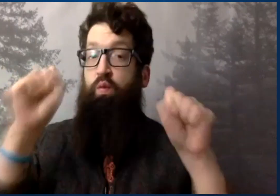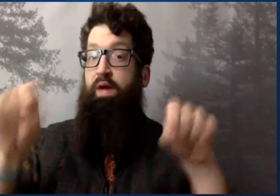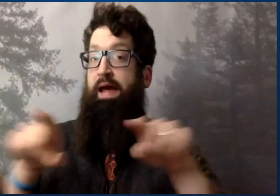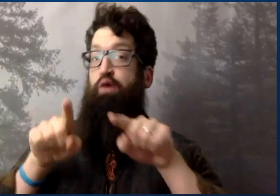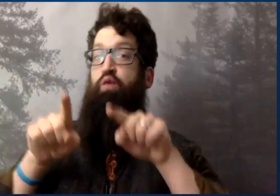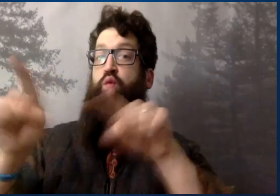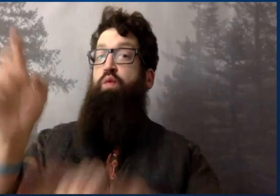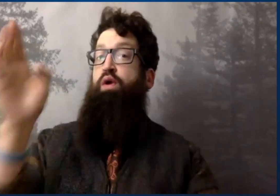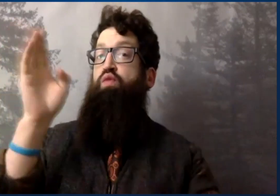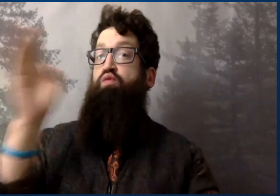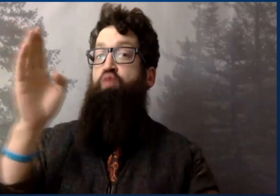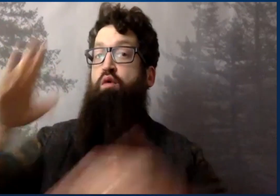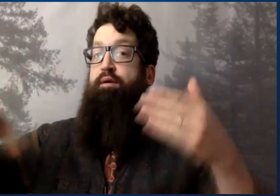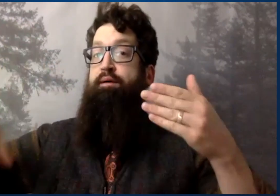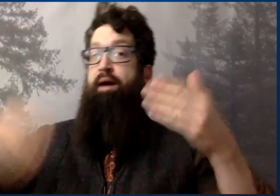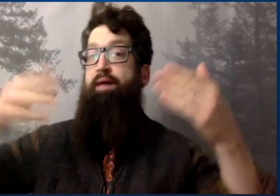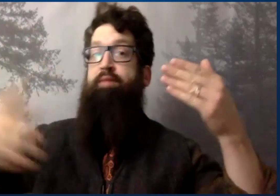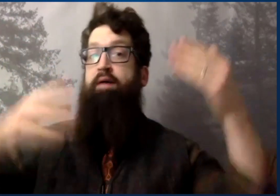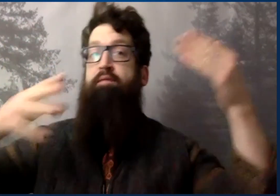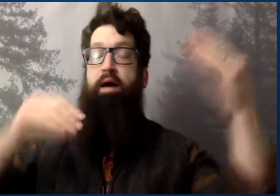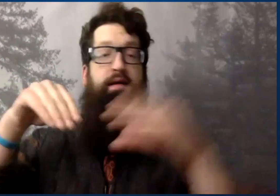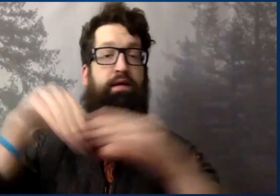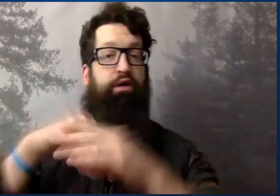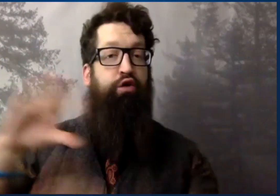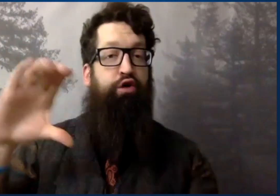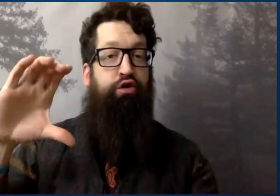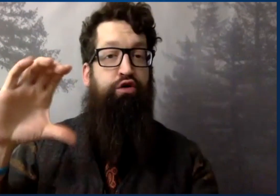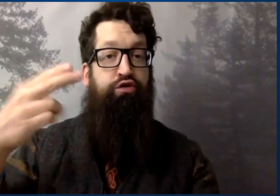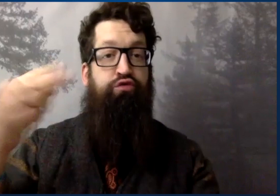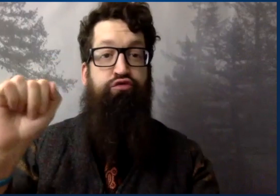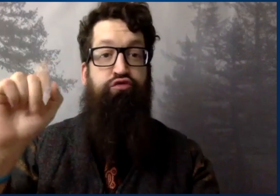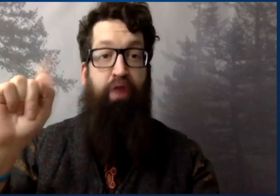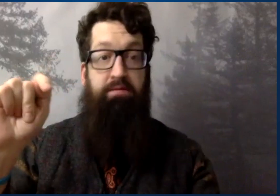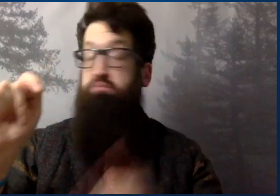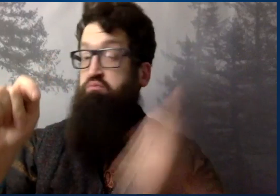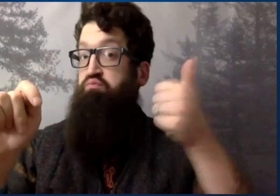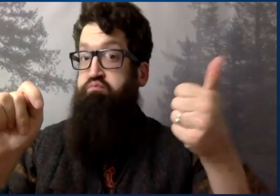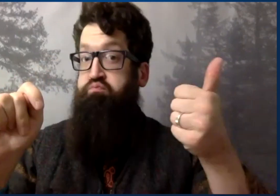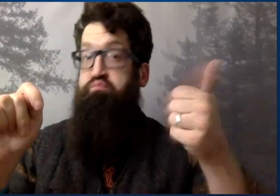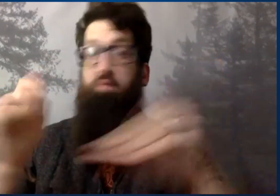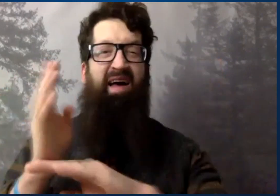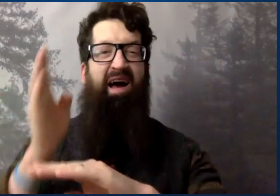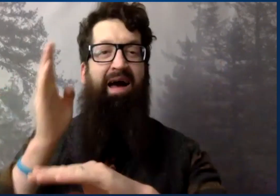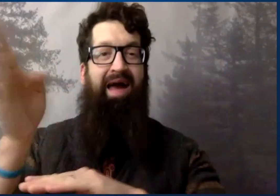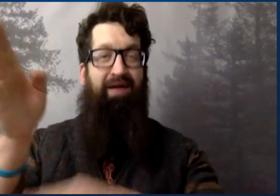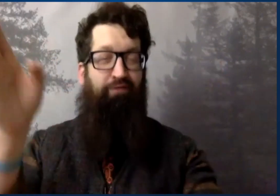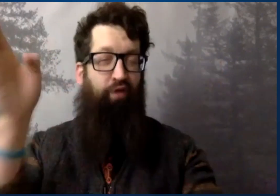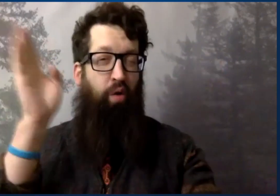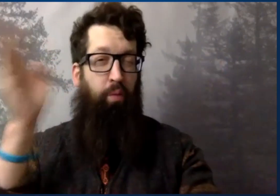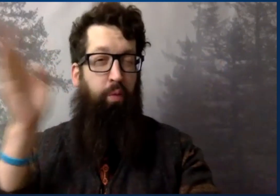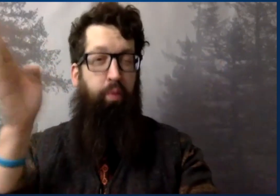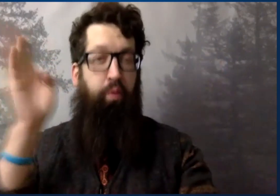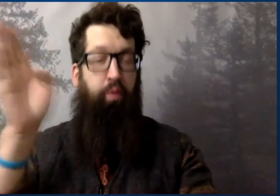but if you do have questions, we can use the chat,